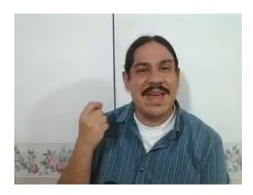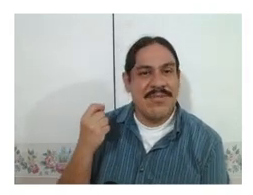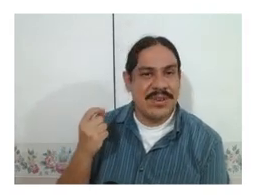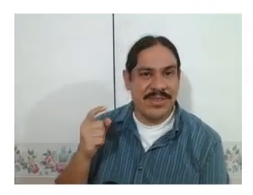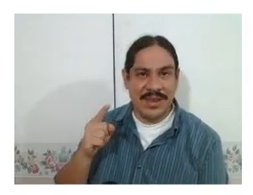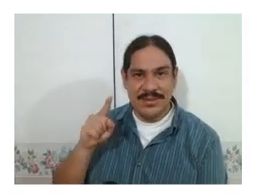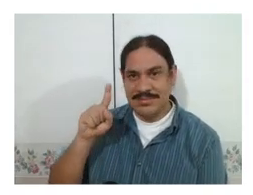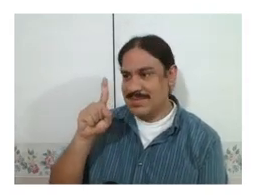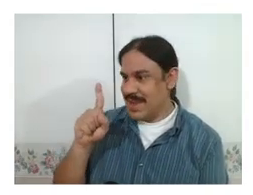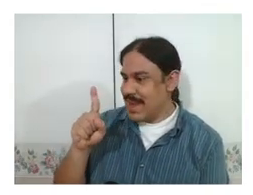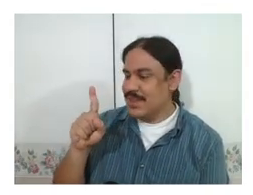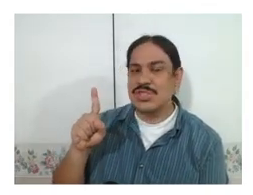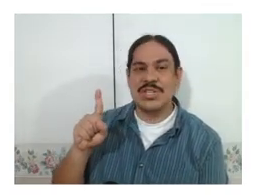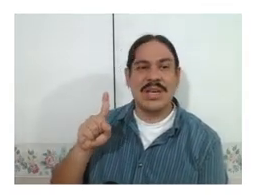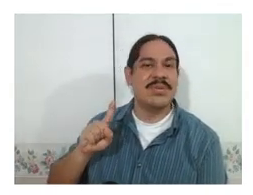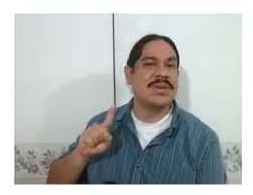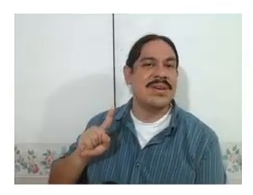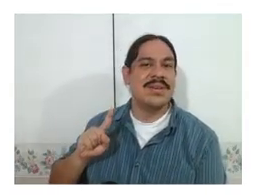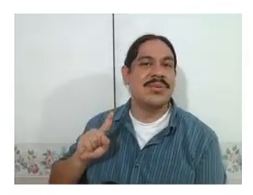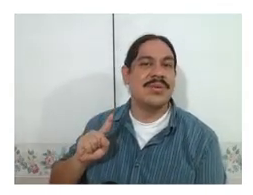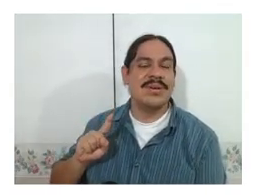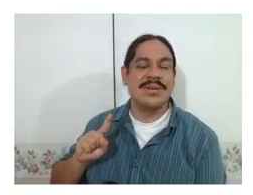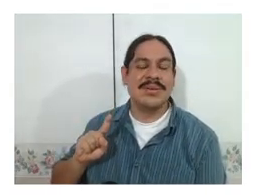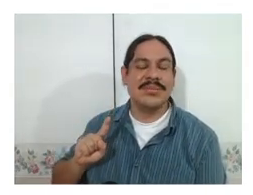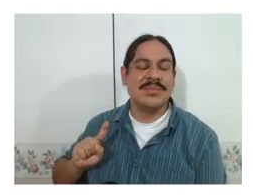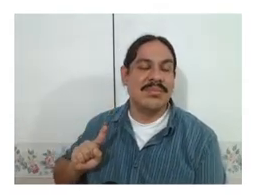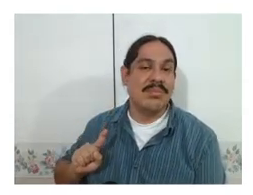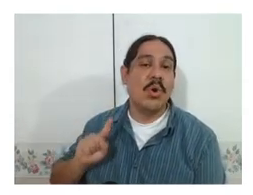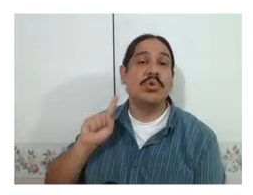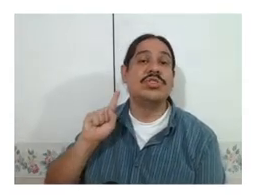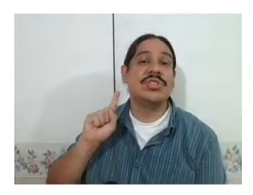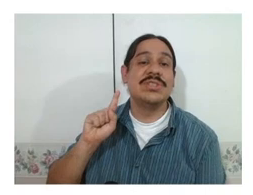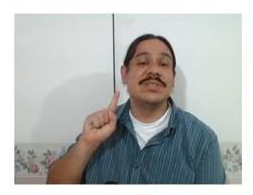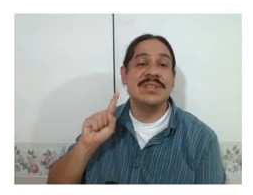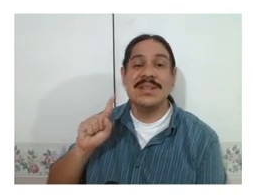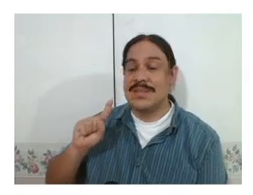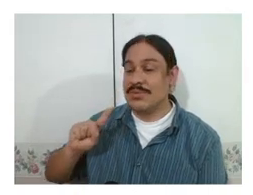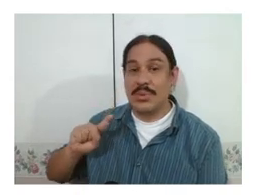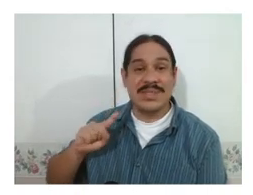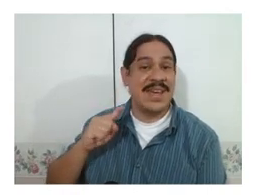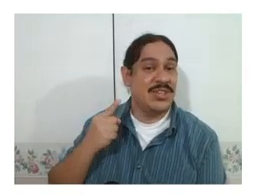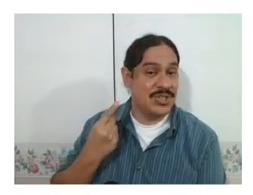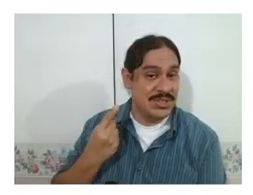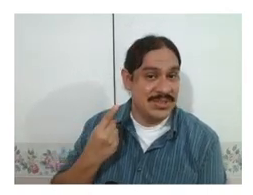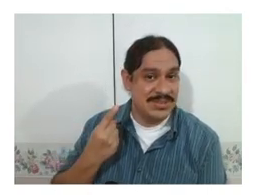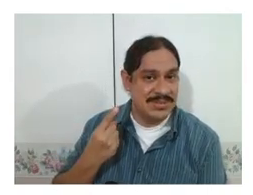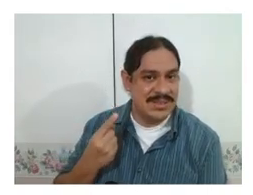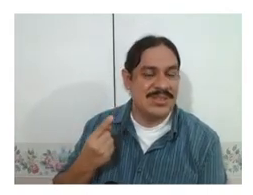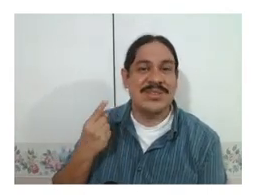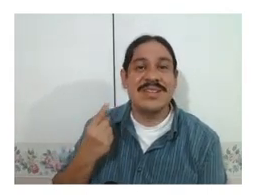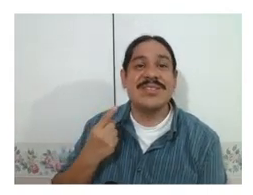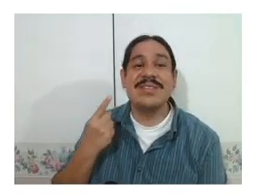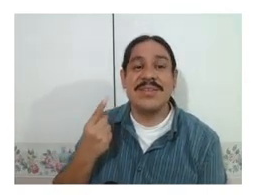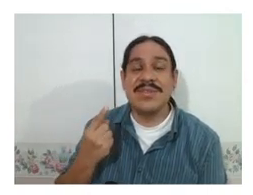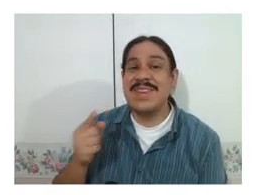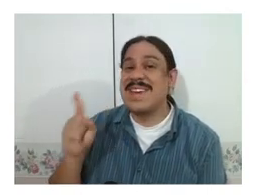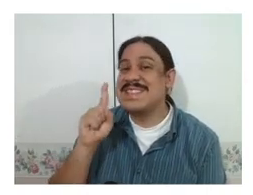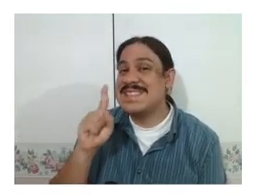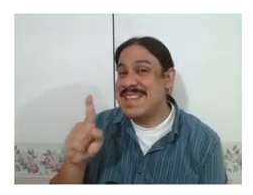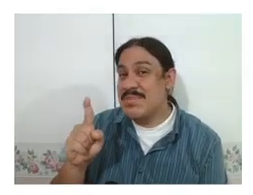everything hand shape, motion rotation. they're identical in everything